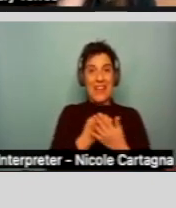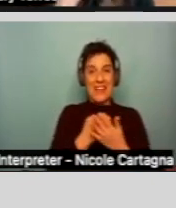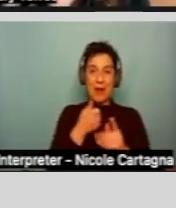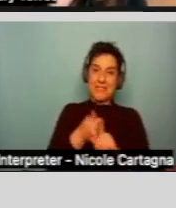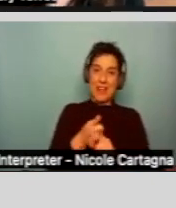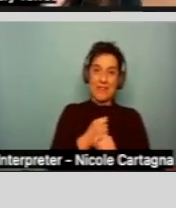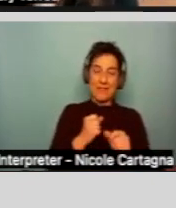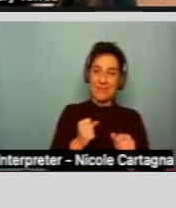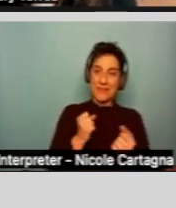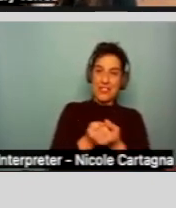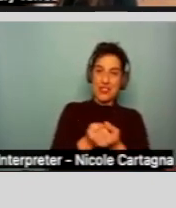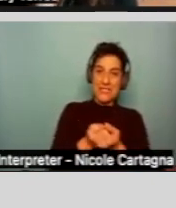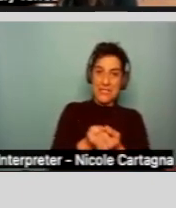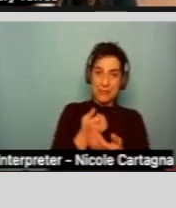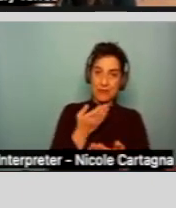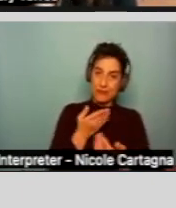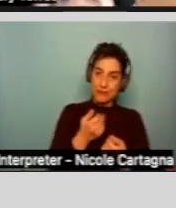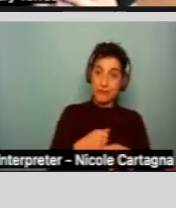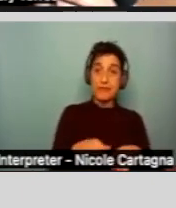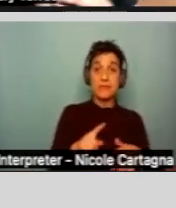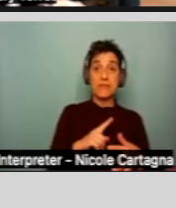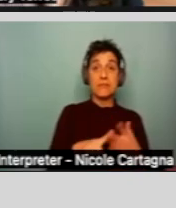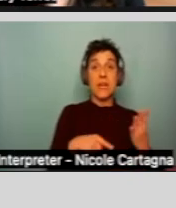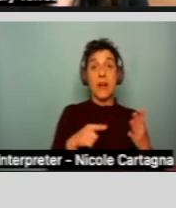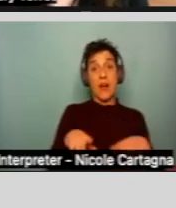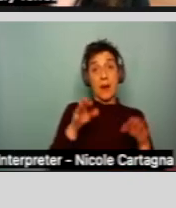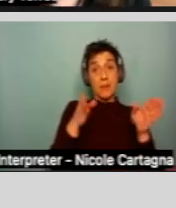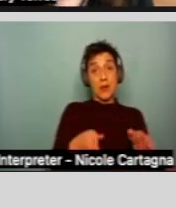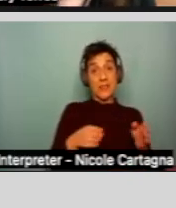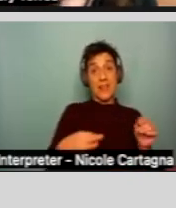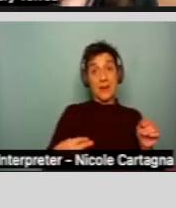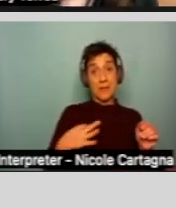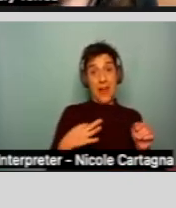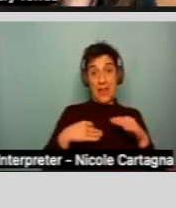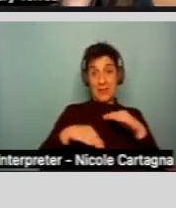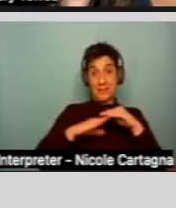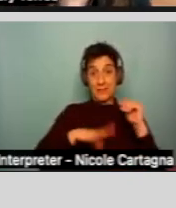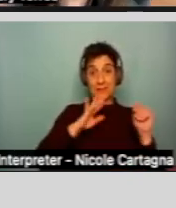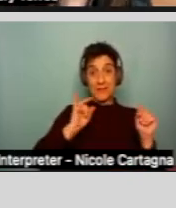Keep in mind, when an individual is applying and they're younger than 18, we are comparing